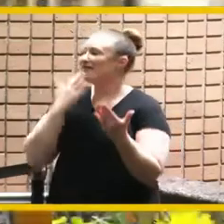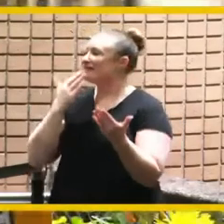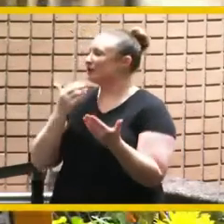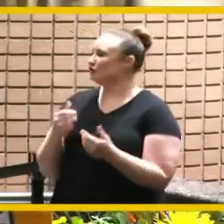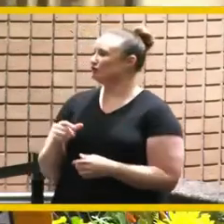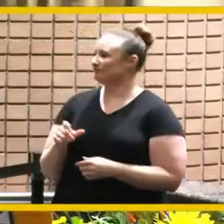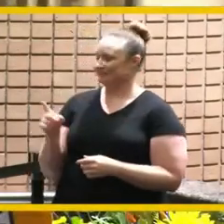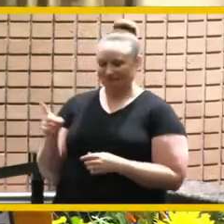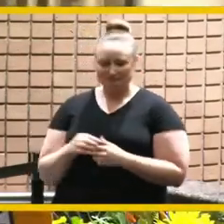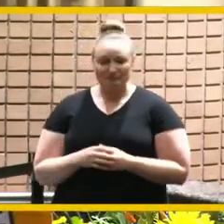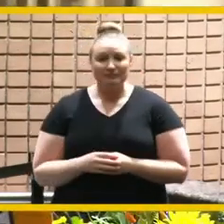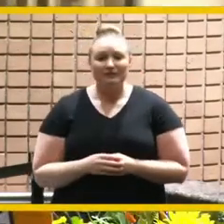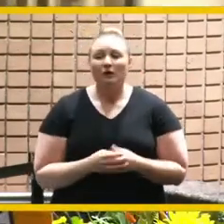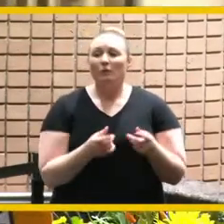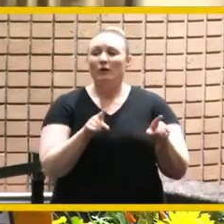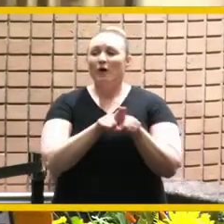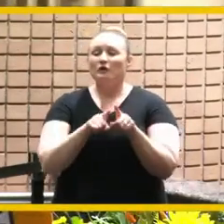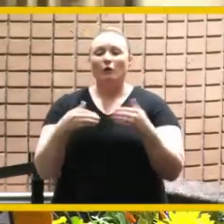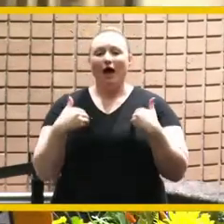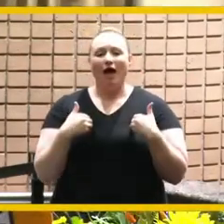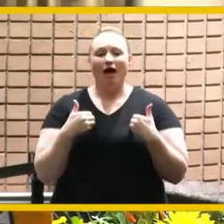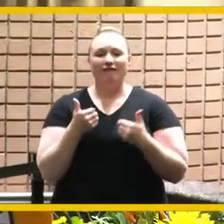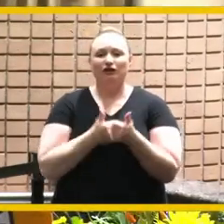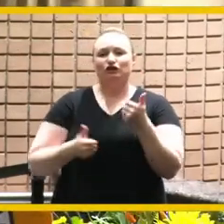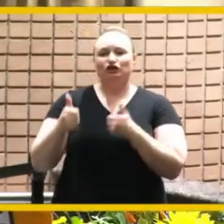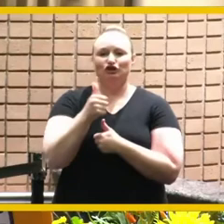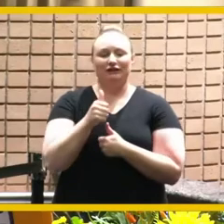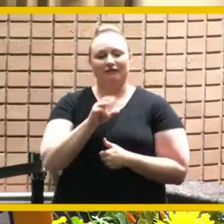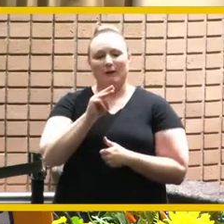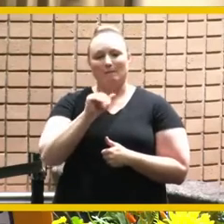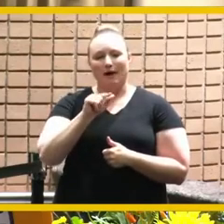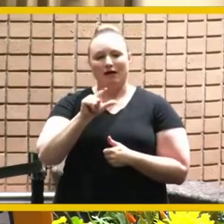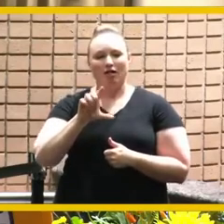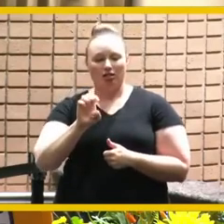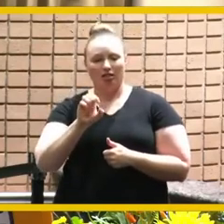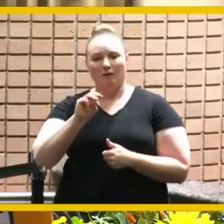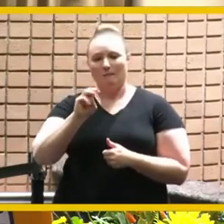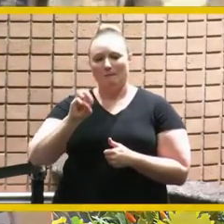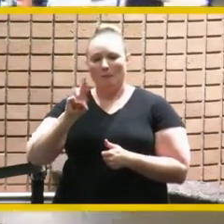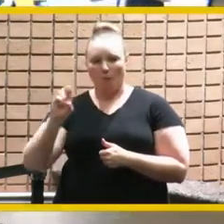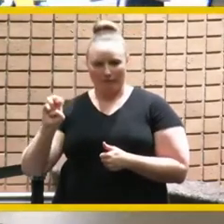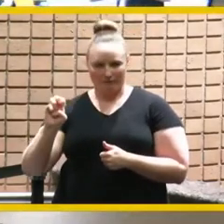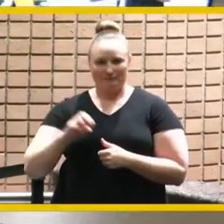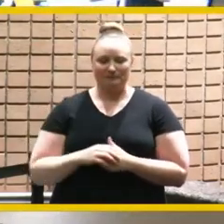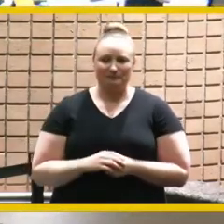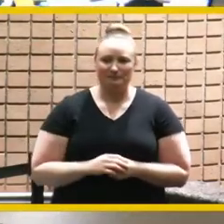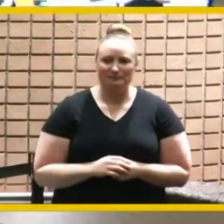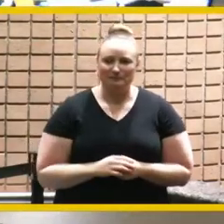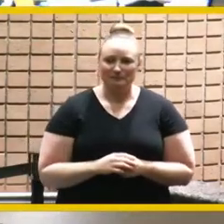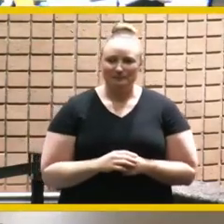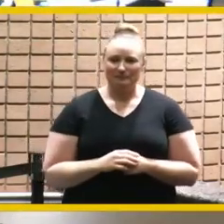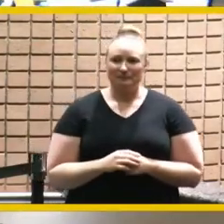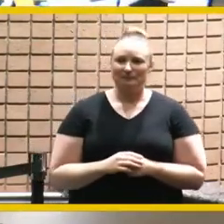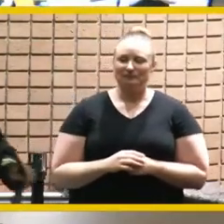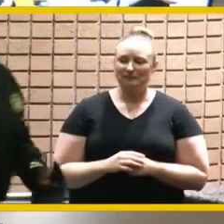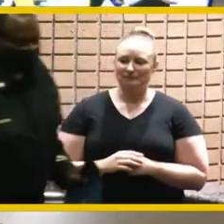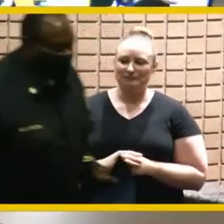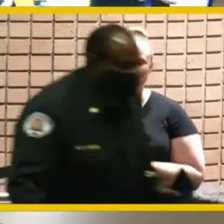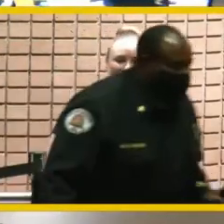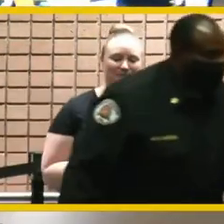with us fire chief michael moore we'll say a few words thank you